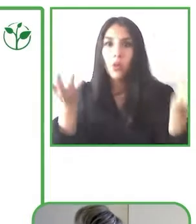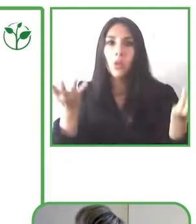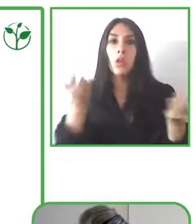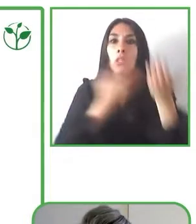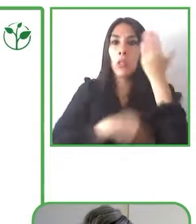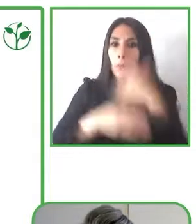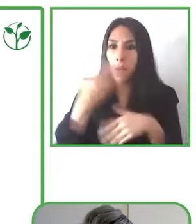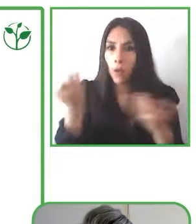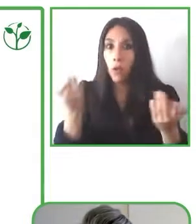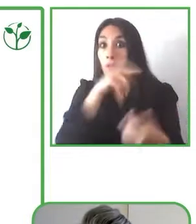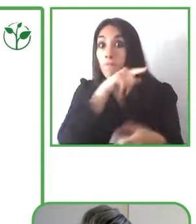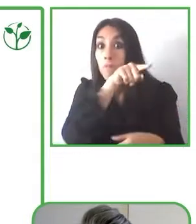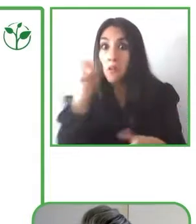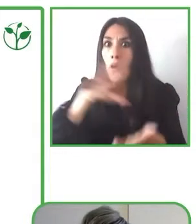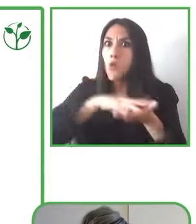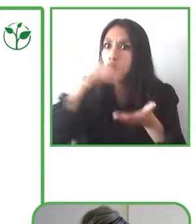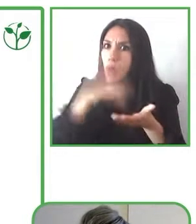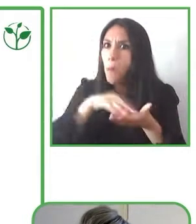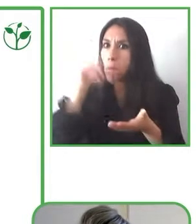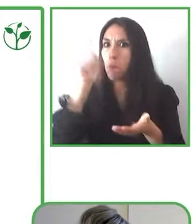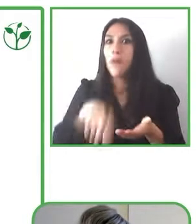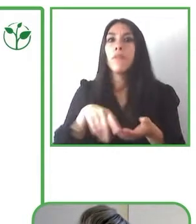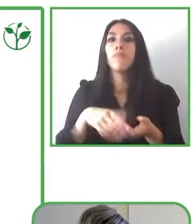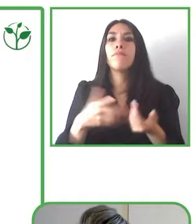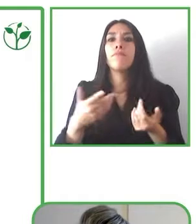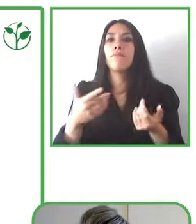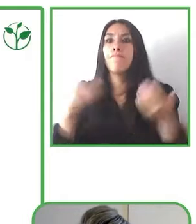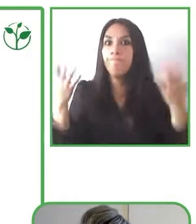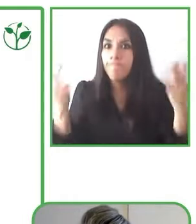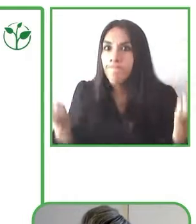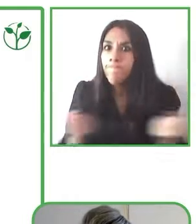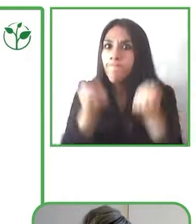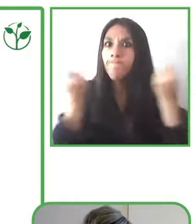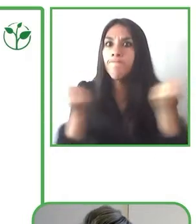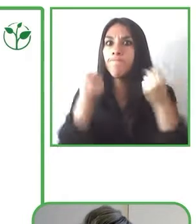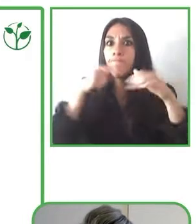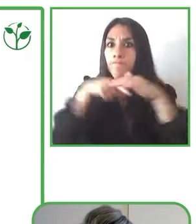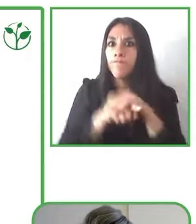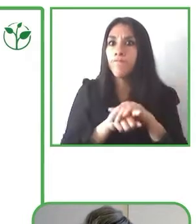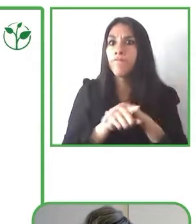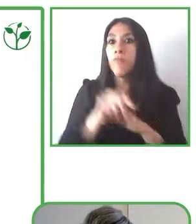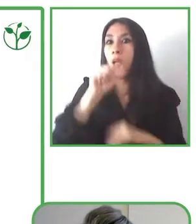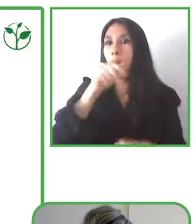to be able to create accessibility promotion agents or APA.